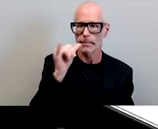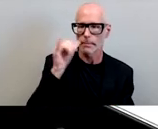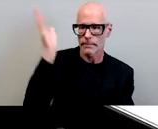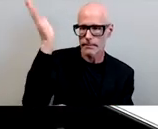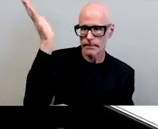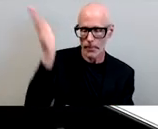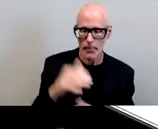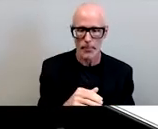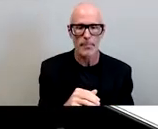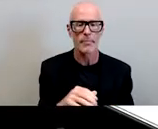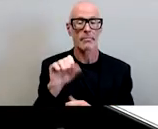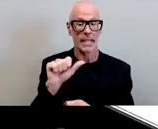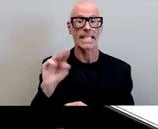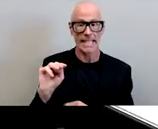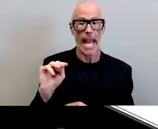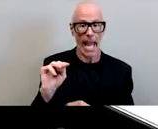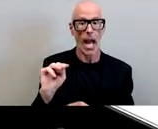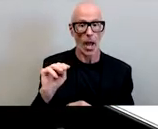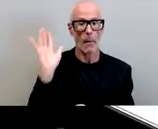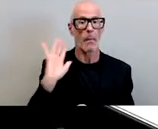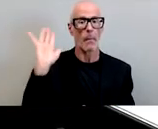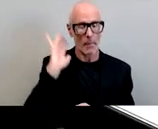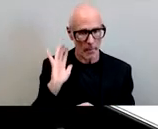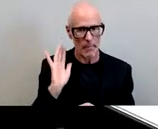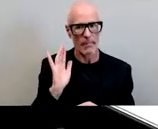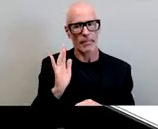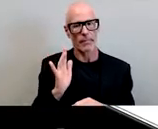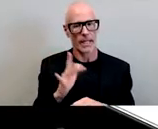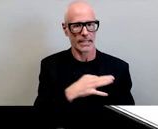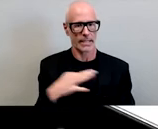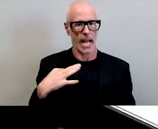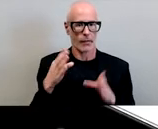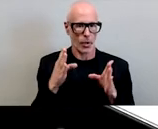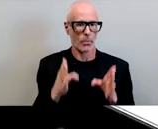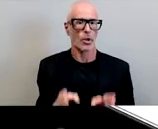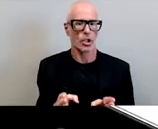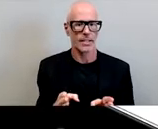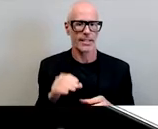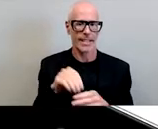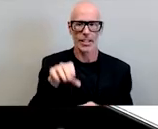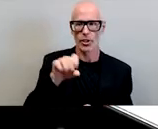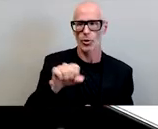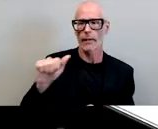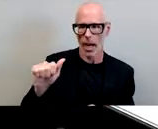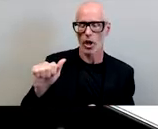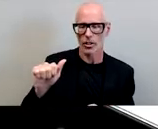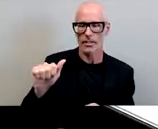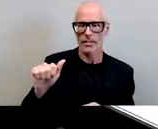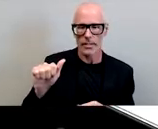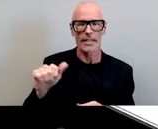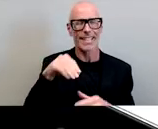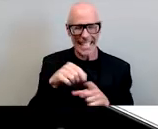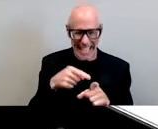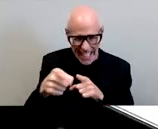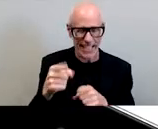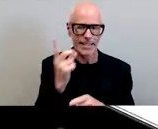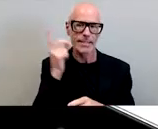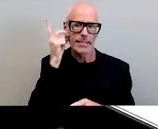sam at the time was an early career staff person in student affairs there um in res life at csun